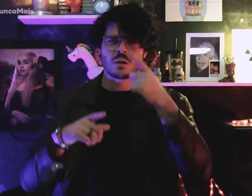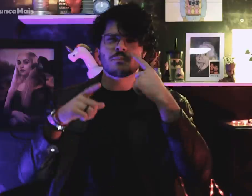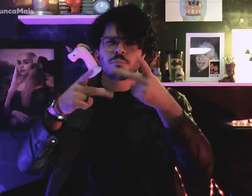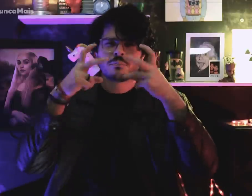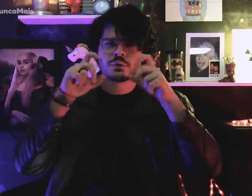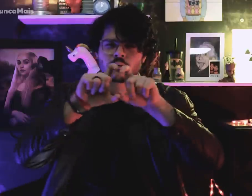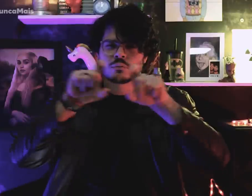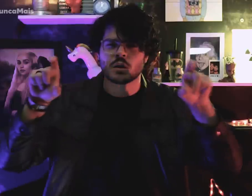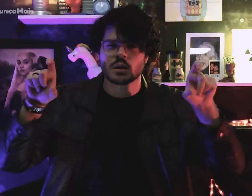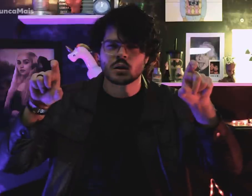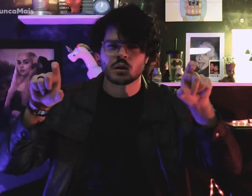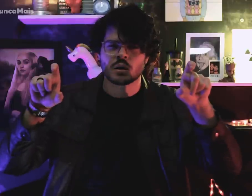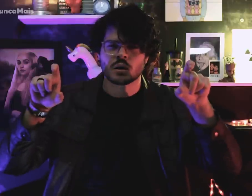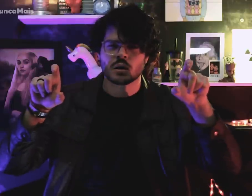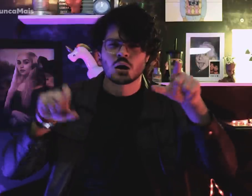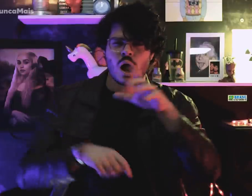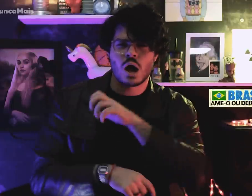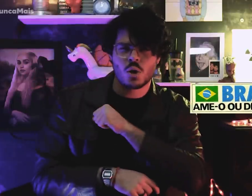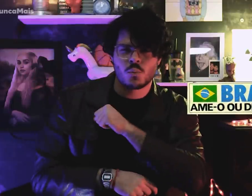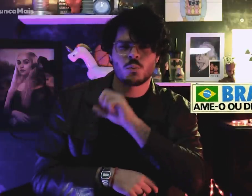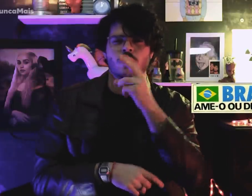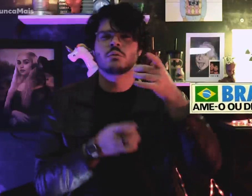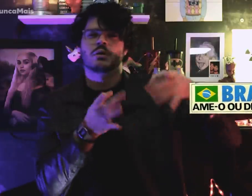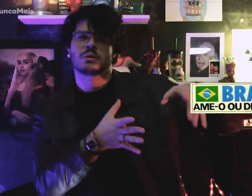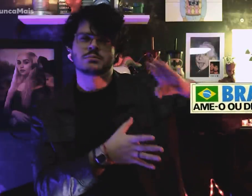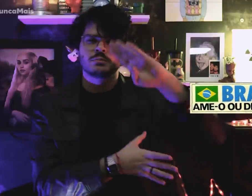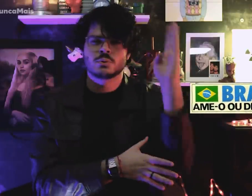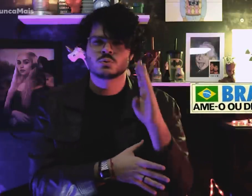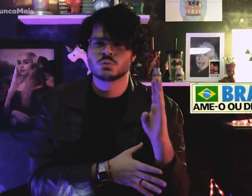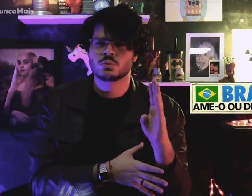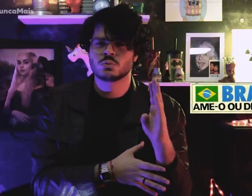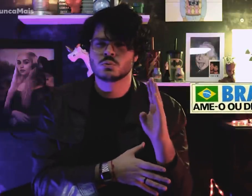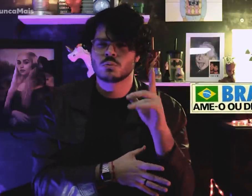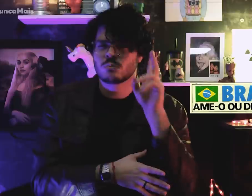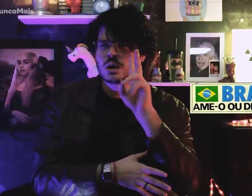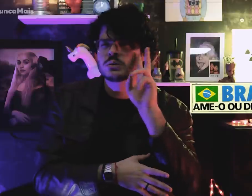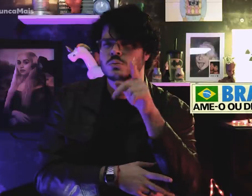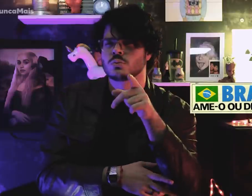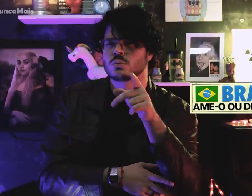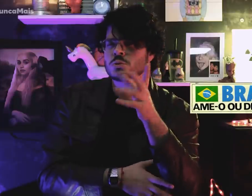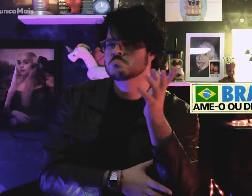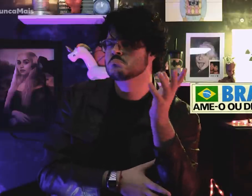Este slogan “Brasil: Ame-o ou Deixe-o” te parecer familiar?